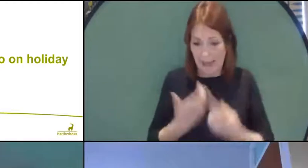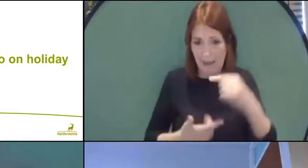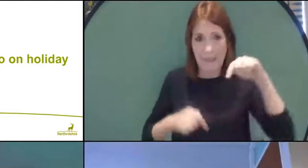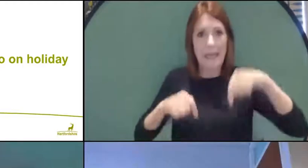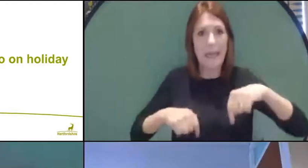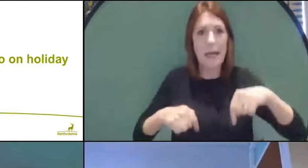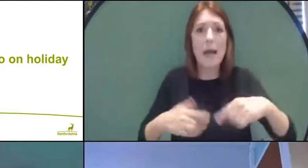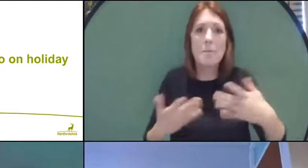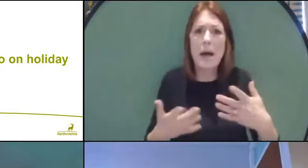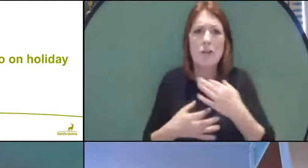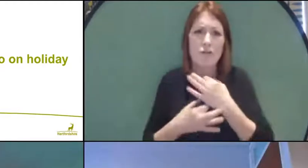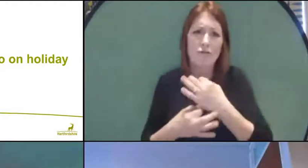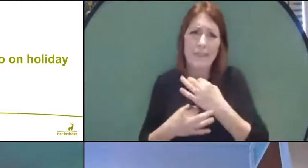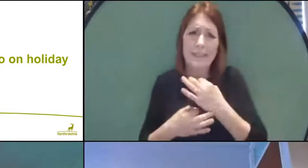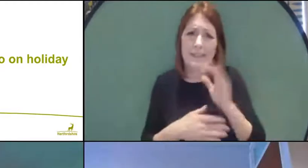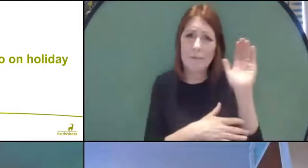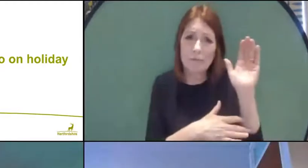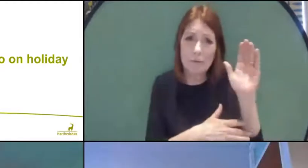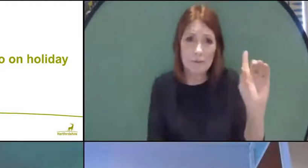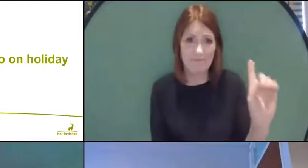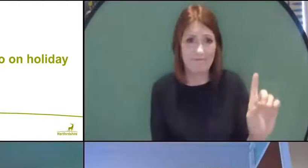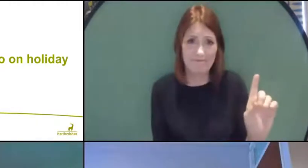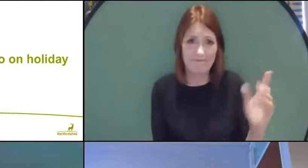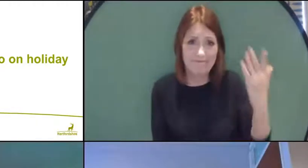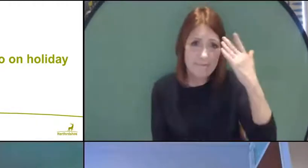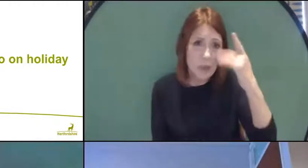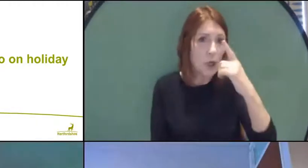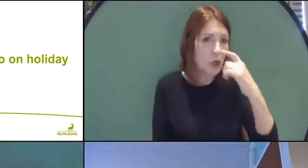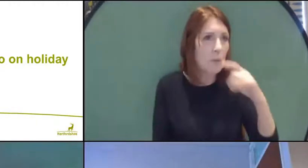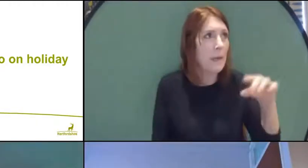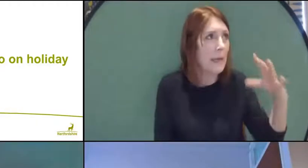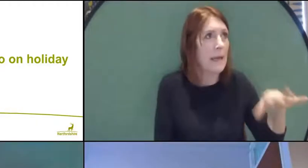of going abroad and perhaps bringing back those variants that we don't want to see.